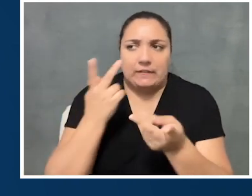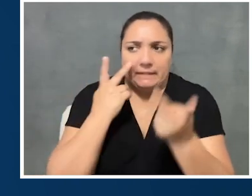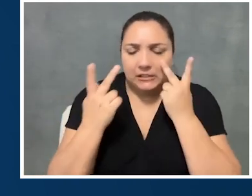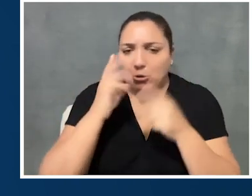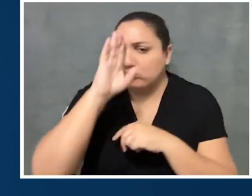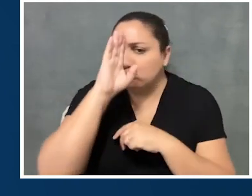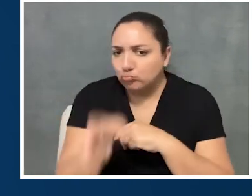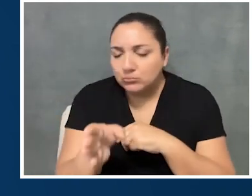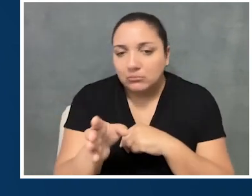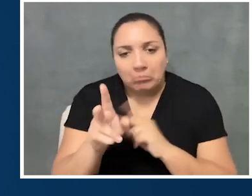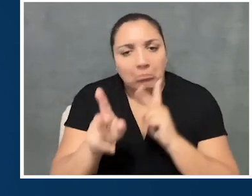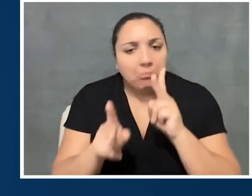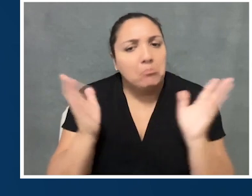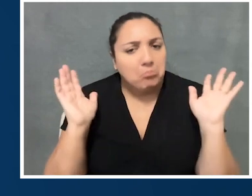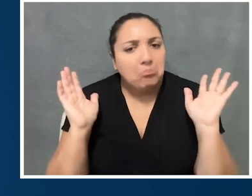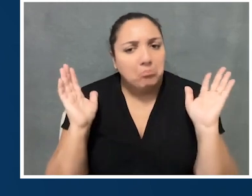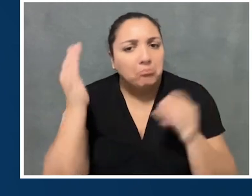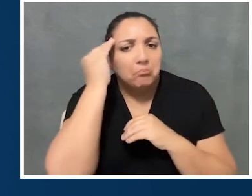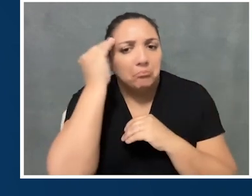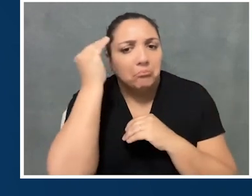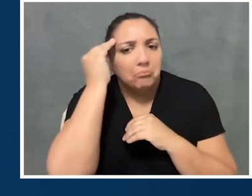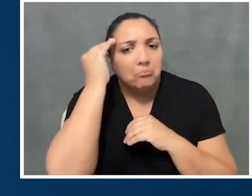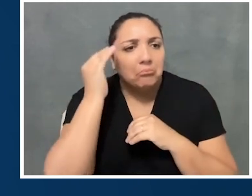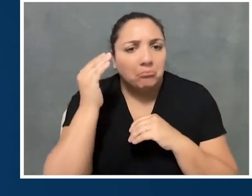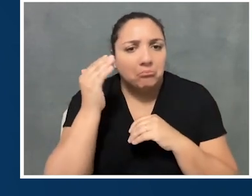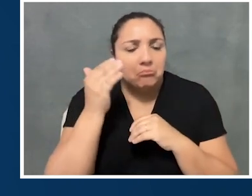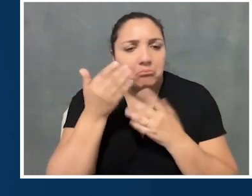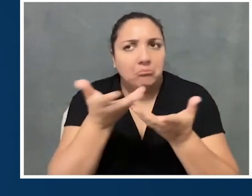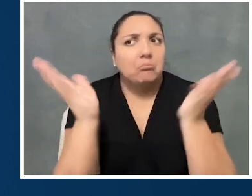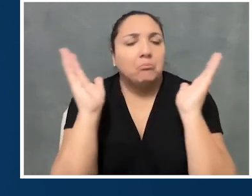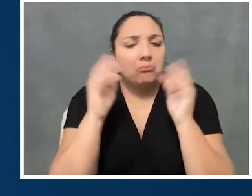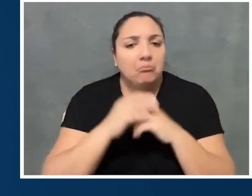and straightforward, people sort of know that those exist.